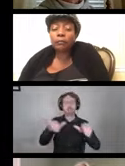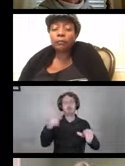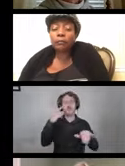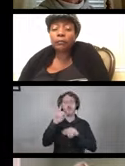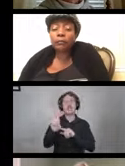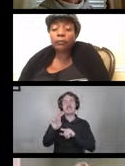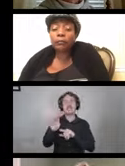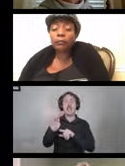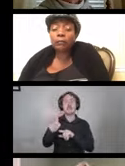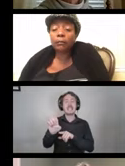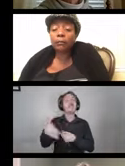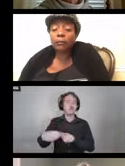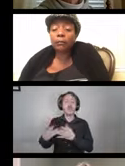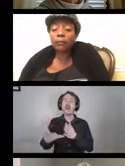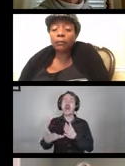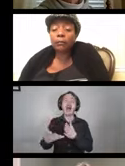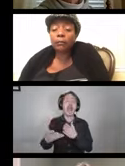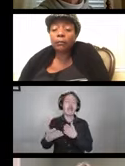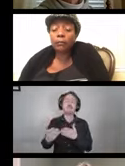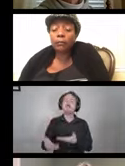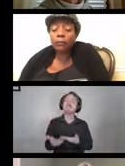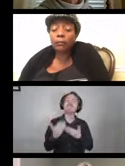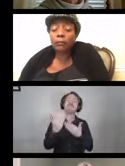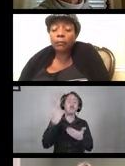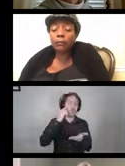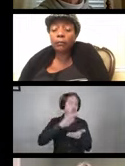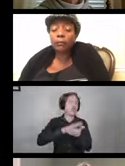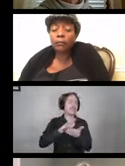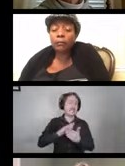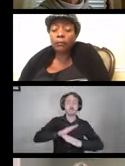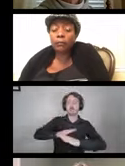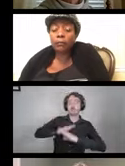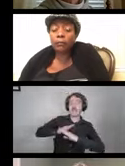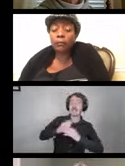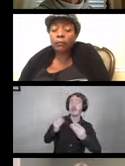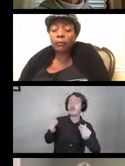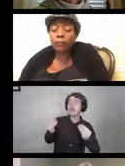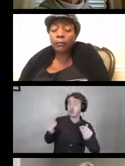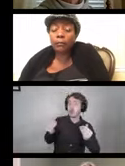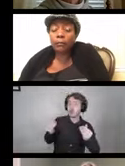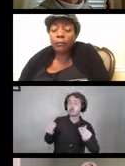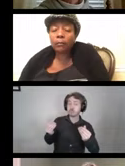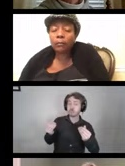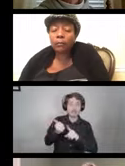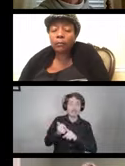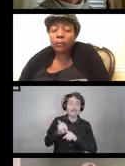offers guidance for cleaning the device in a manner that protects the materials of which it’s made.